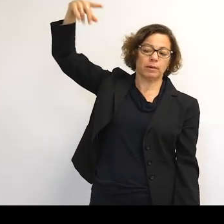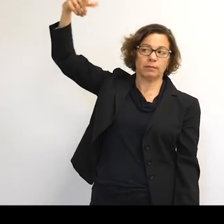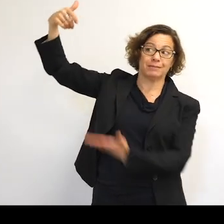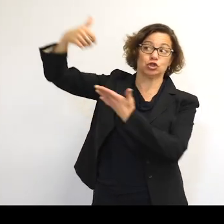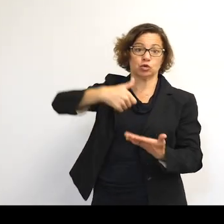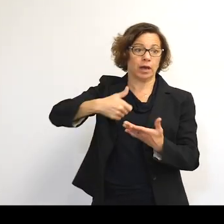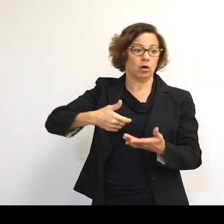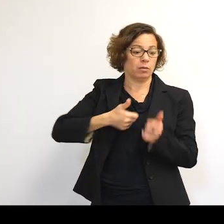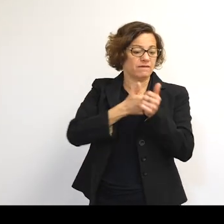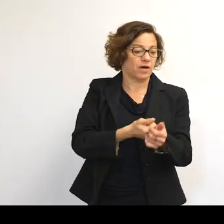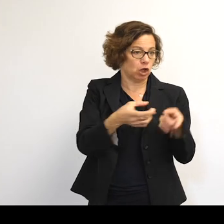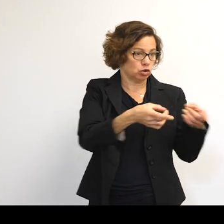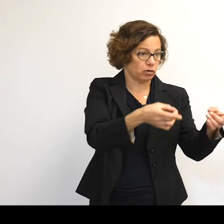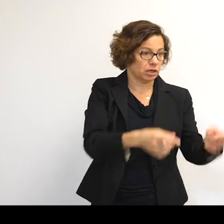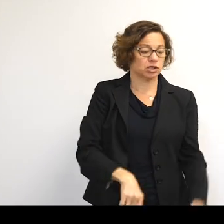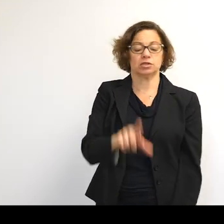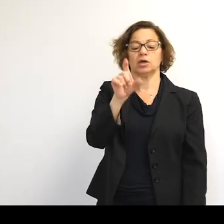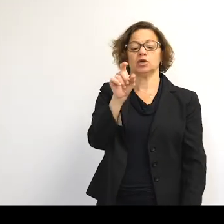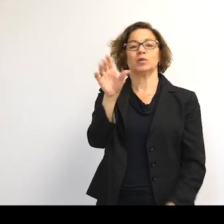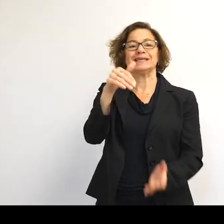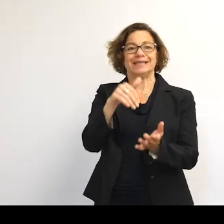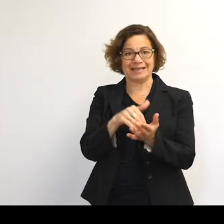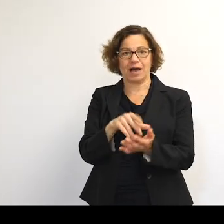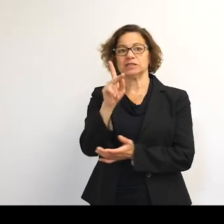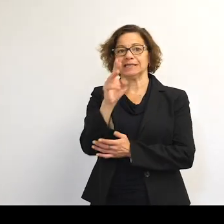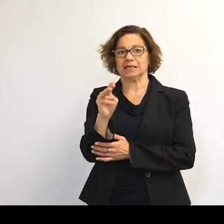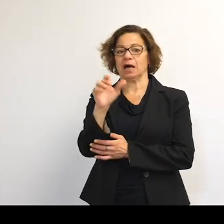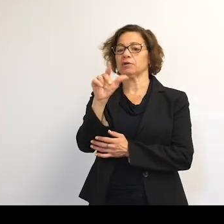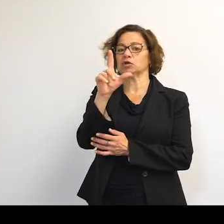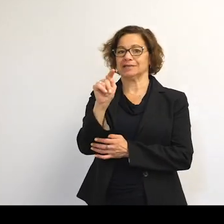These are about 20,000 kilometers altitude.